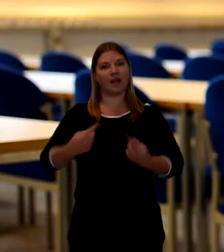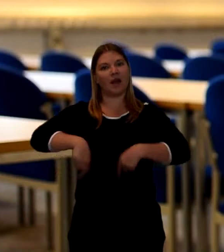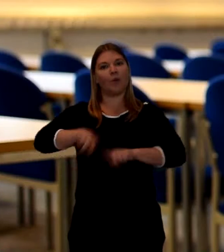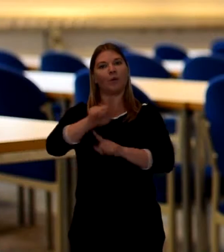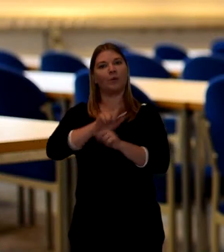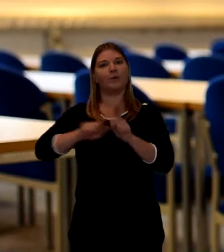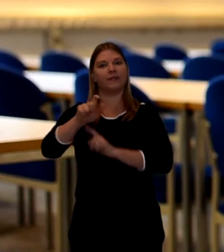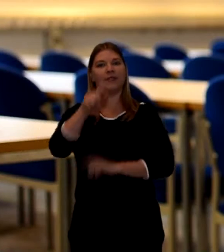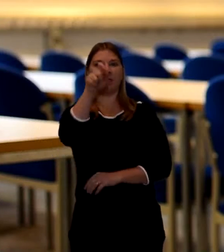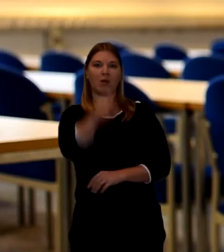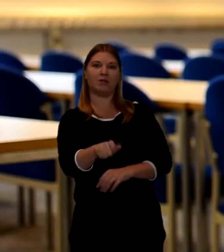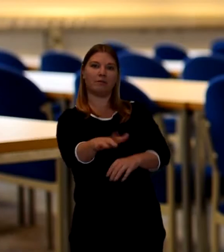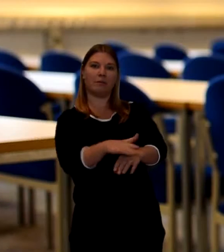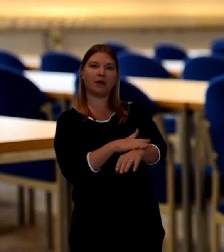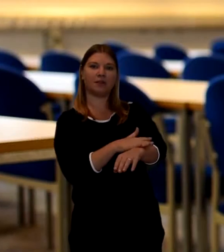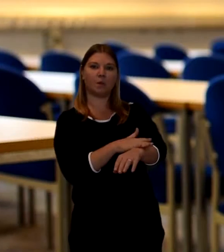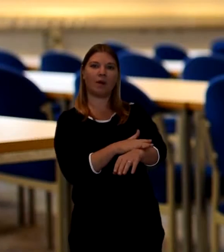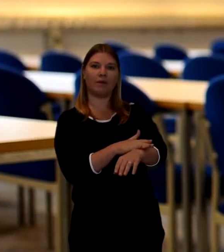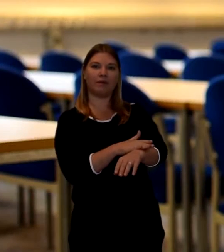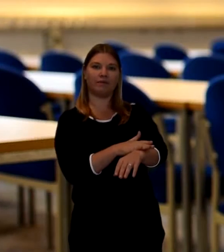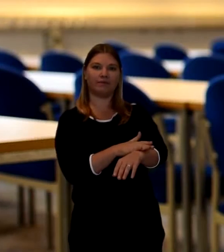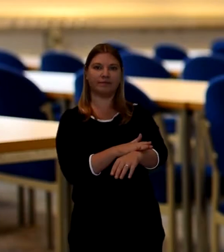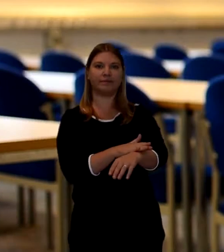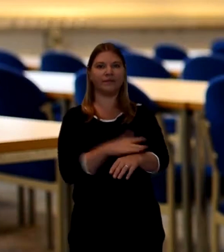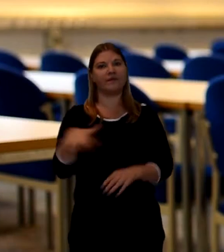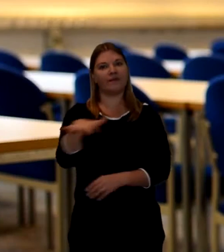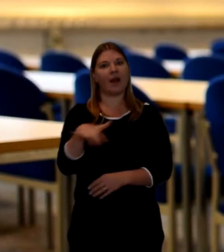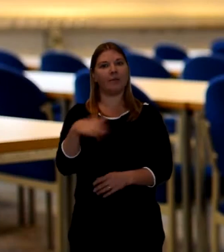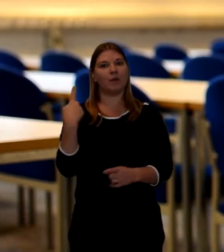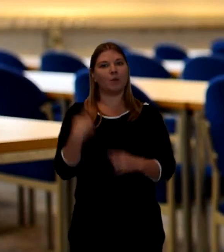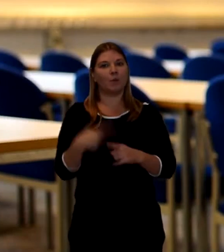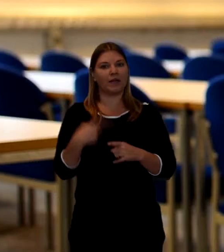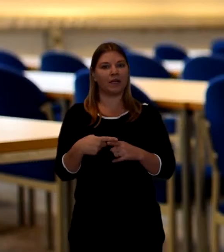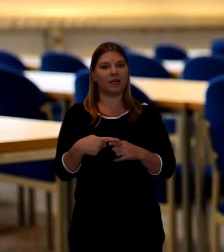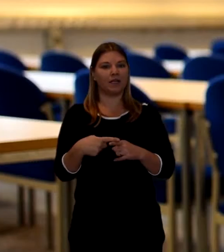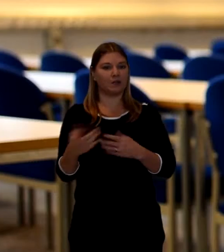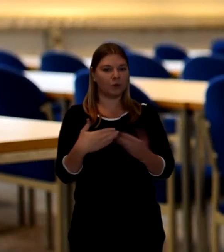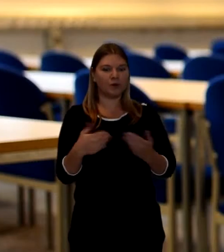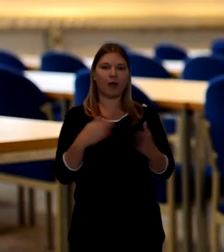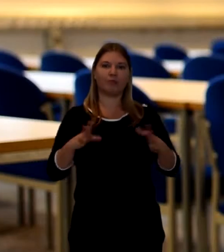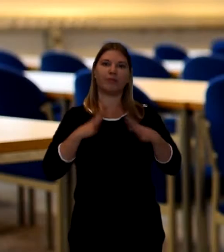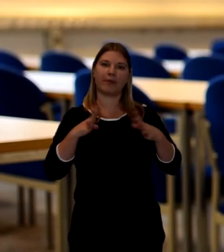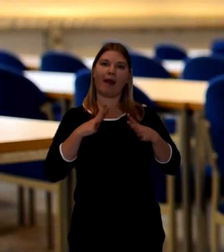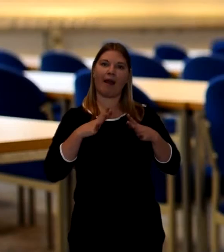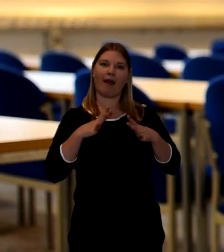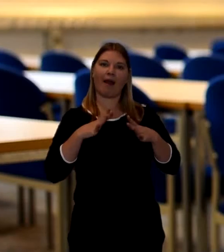Once the person has died then the family will immediately try and make preparations for their ritual bath